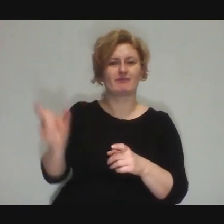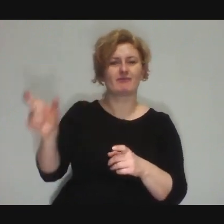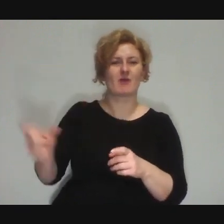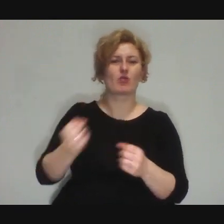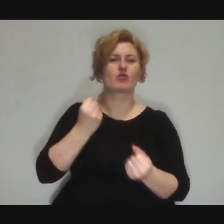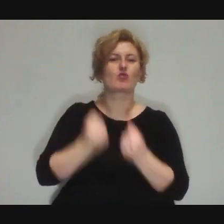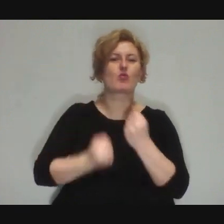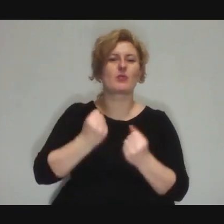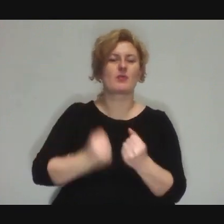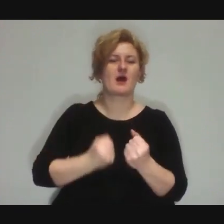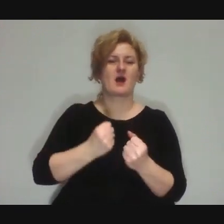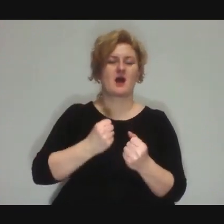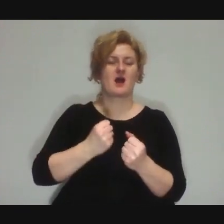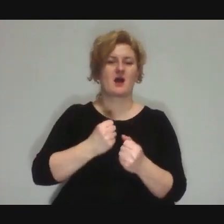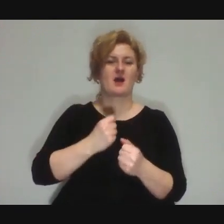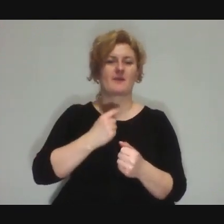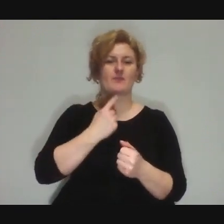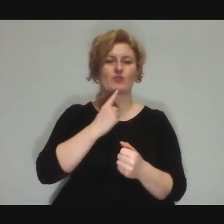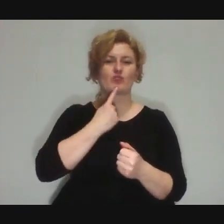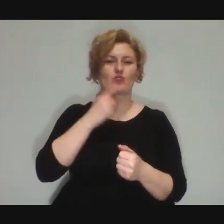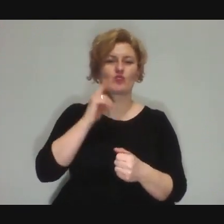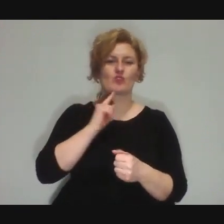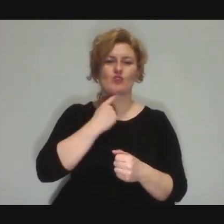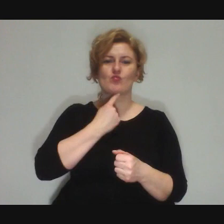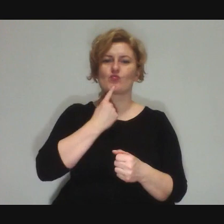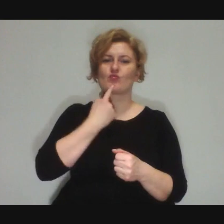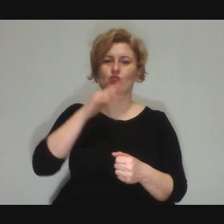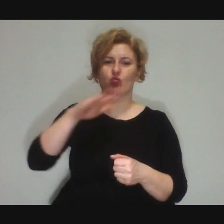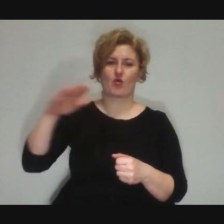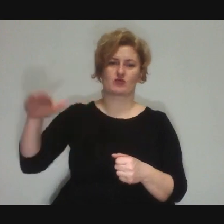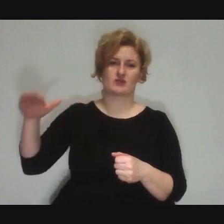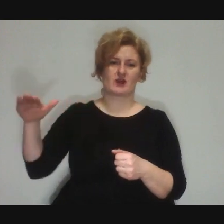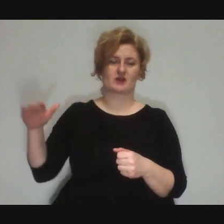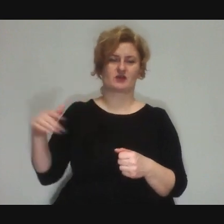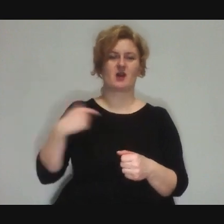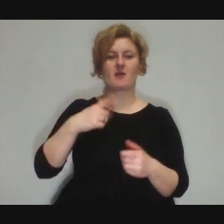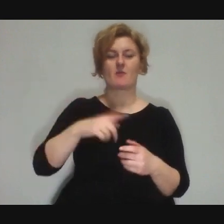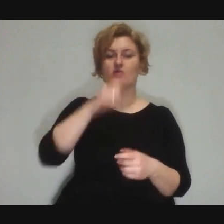When we divide society into better and worse.